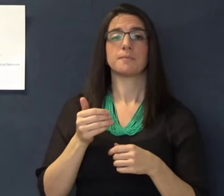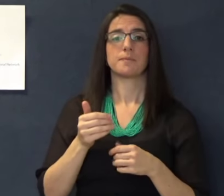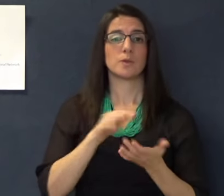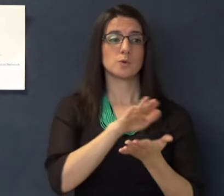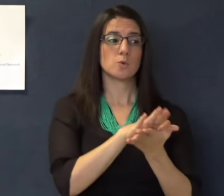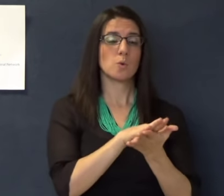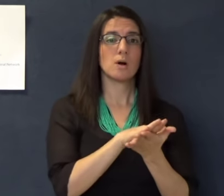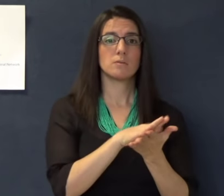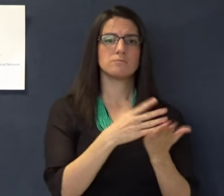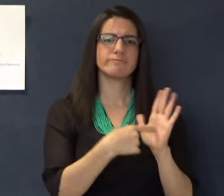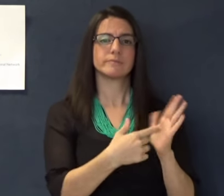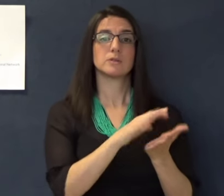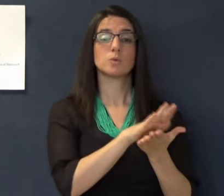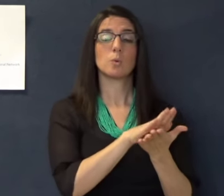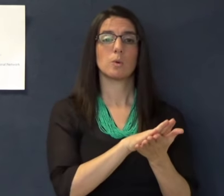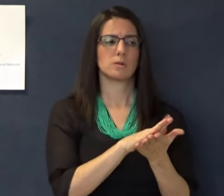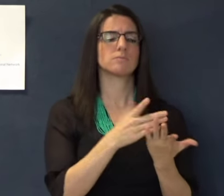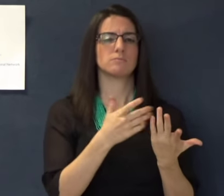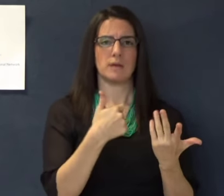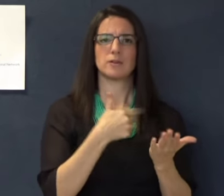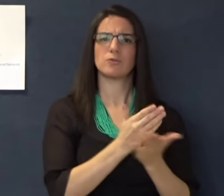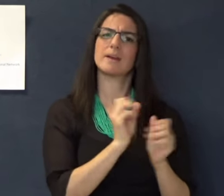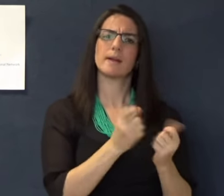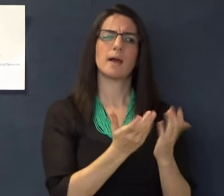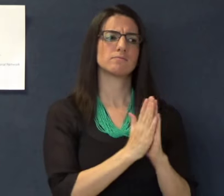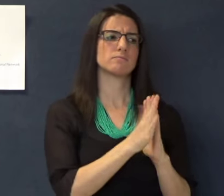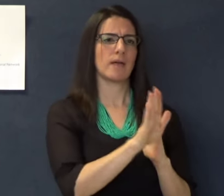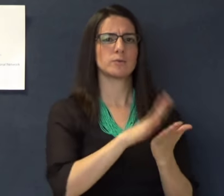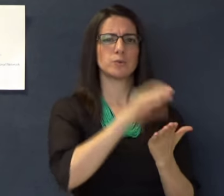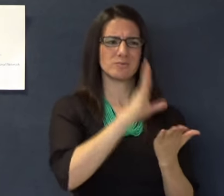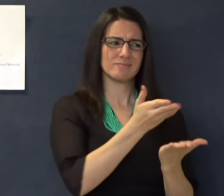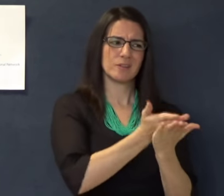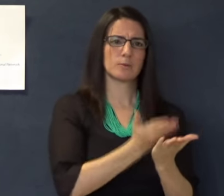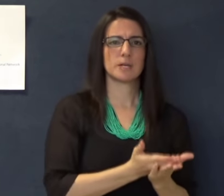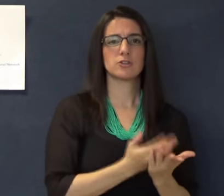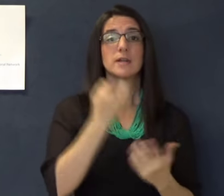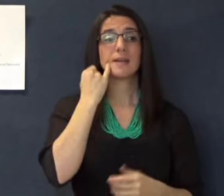dorms or in an apartment, the school has a right to request documentation to confirm need and use of the